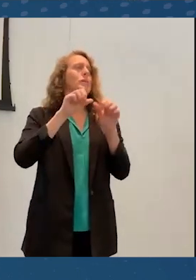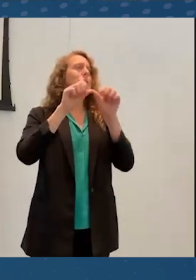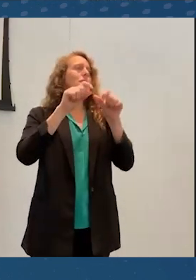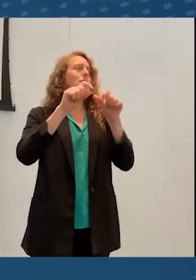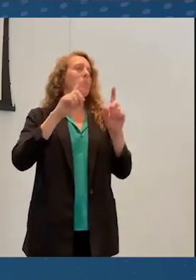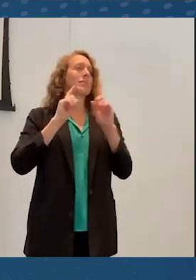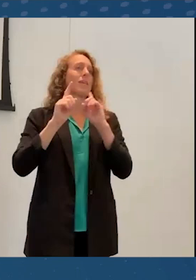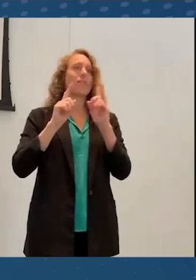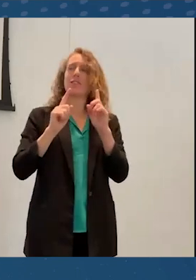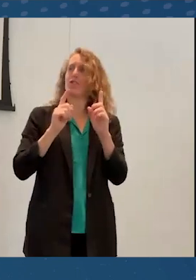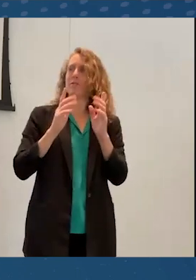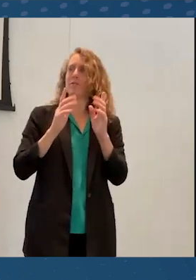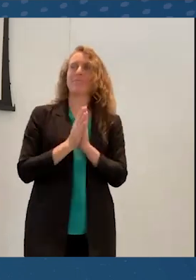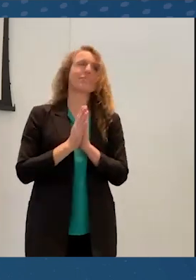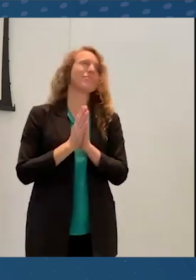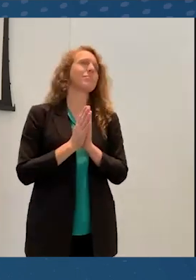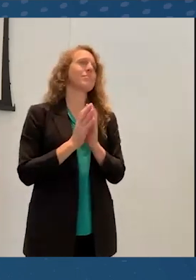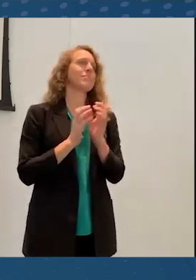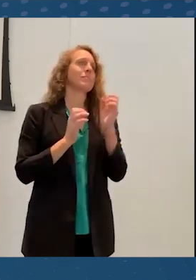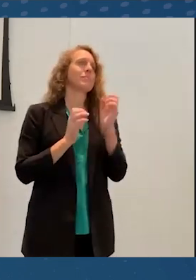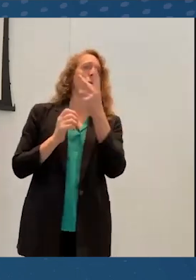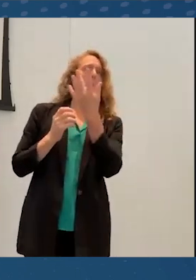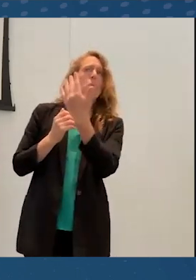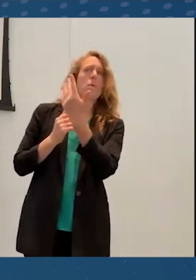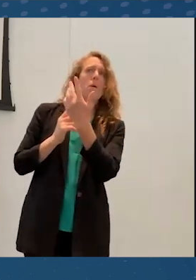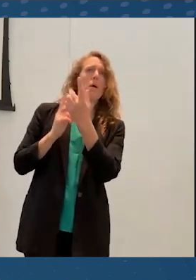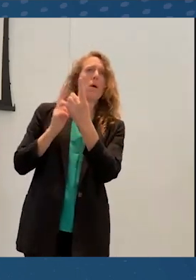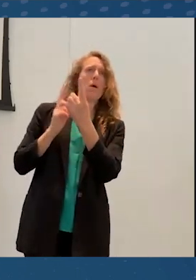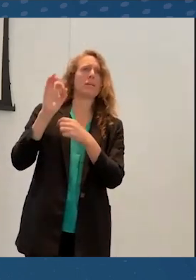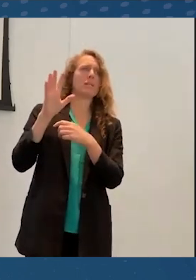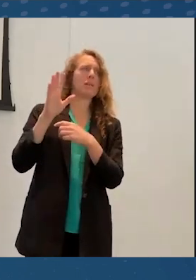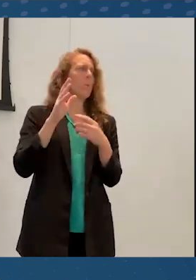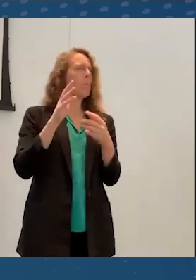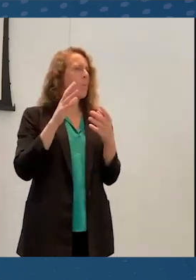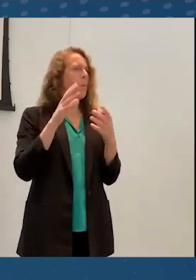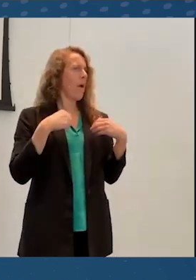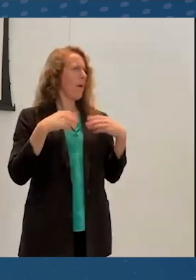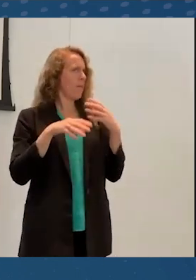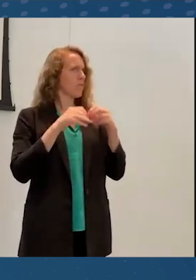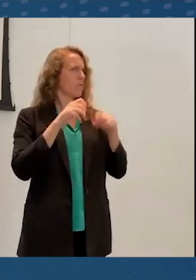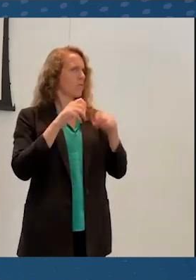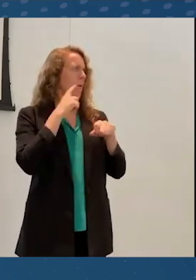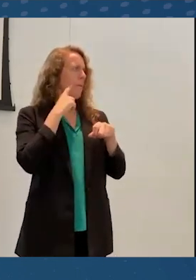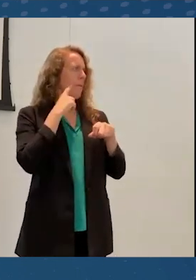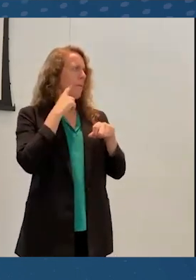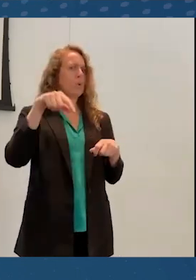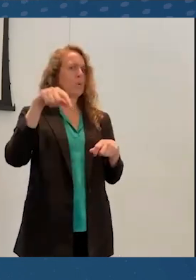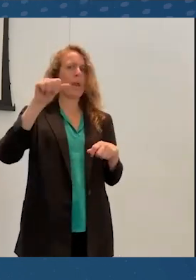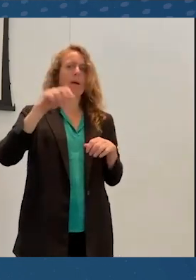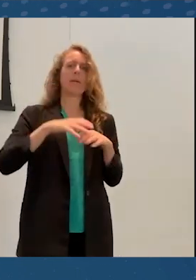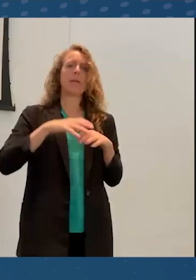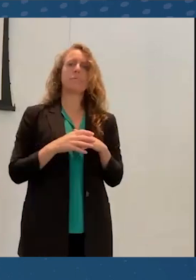It's all right. Andrea hold on, hold on. Don't run away, we got a little time for Q&A. Thank you for this.